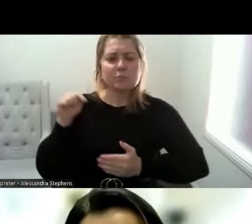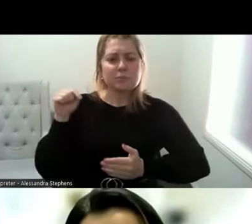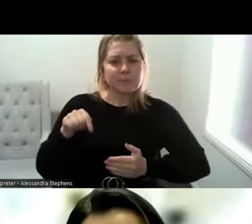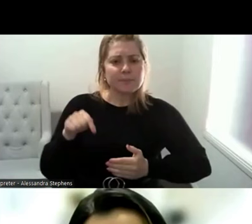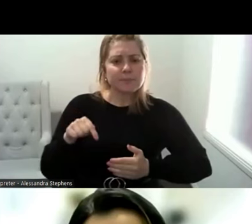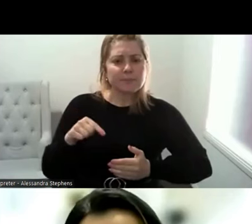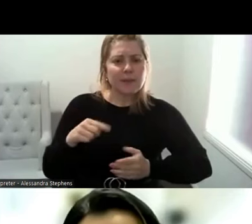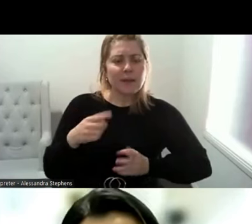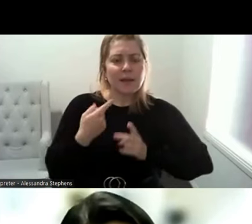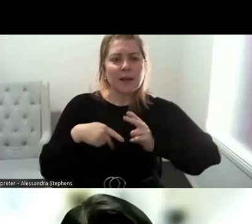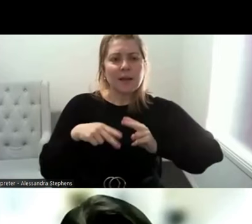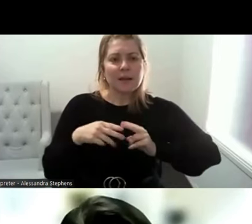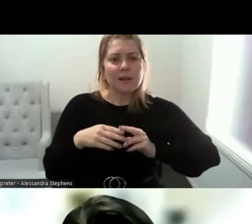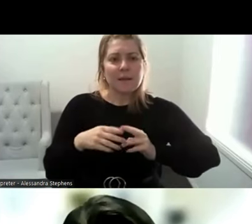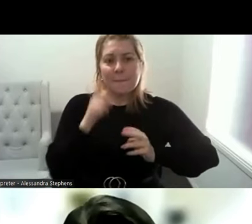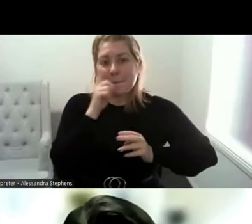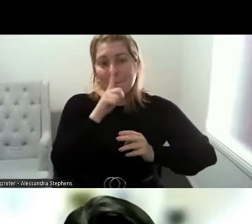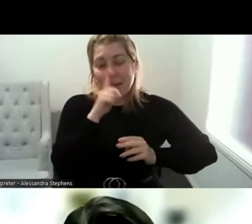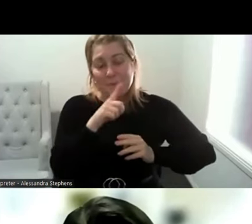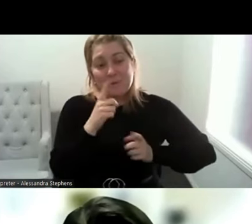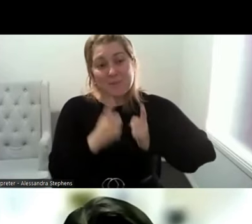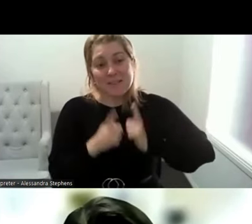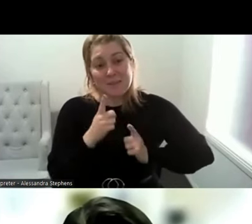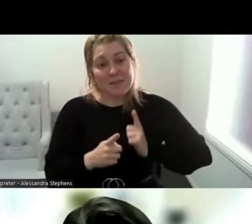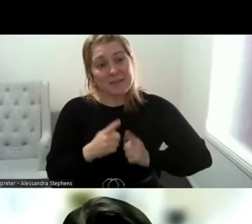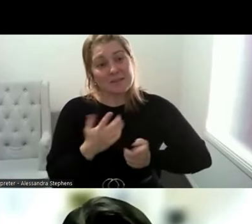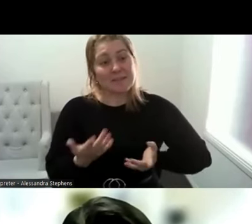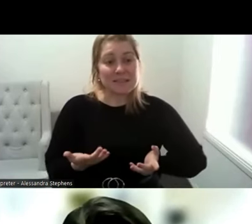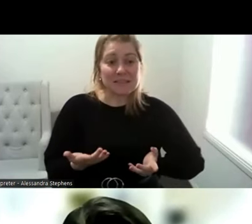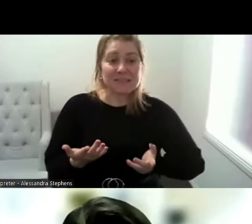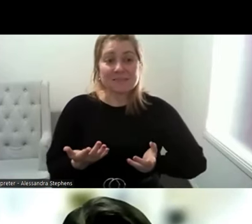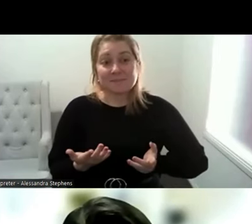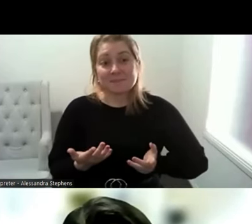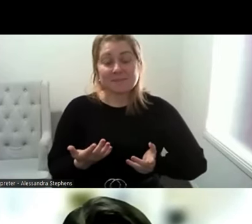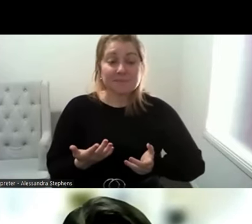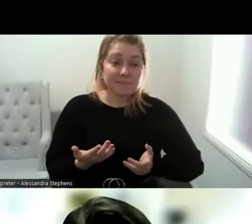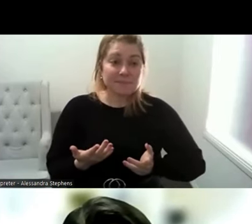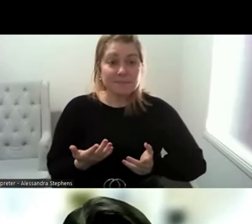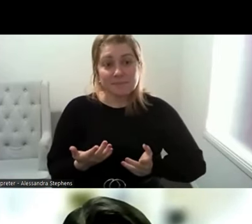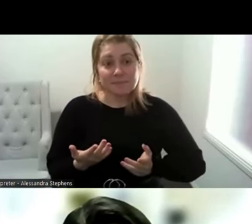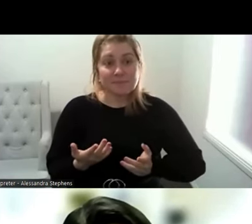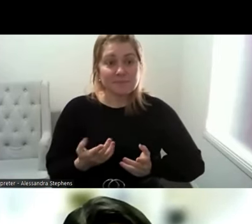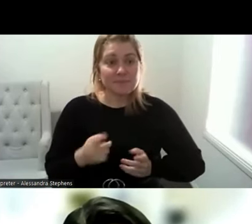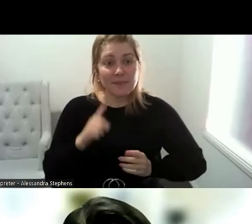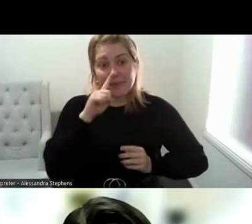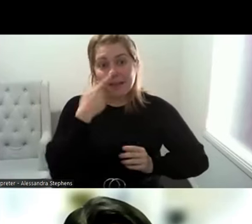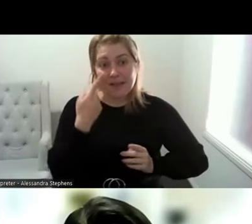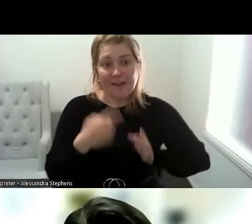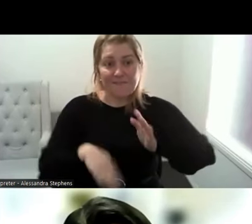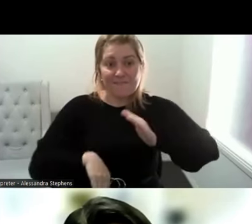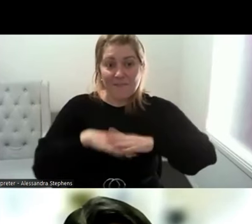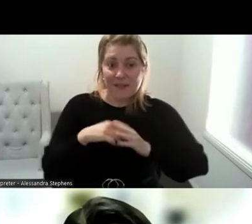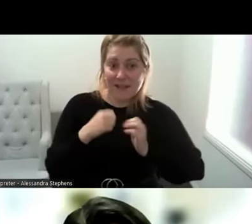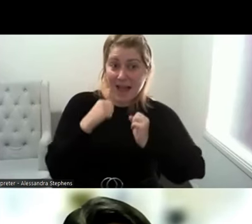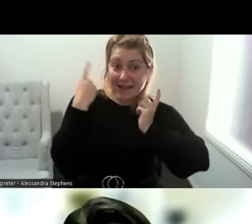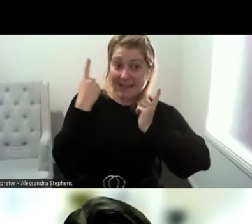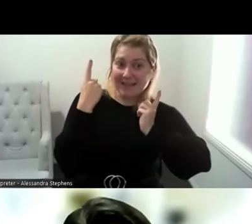what people are often even not even are unable to grasp I think if you have socialized female